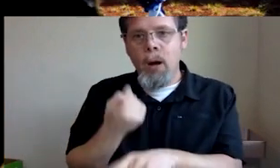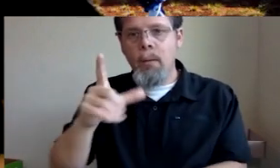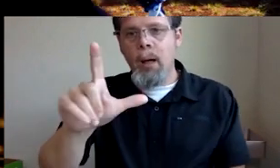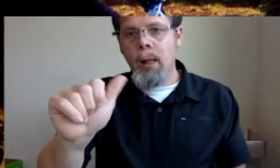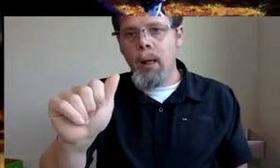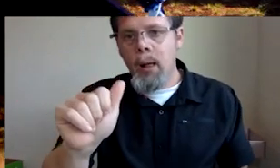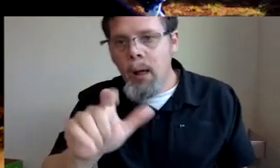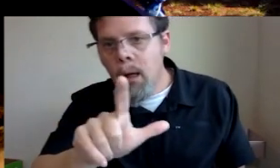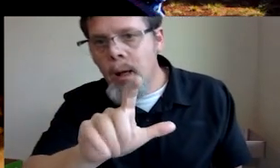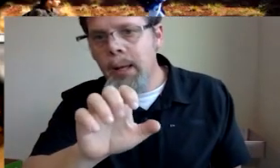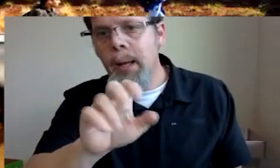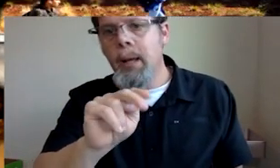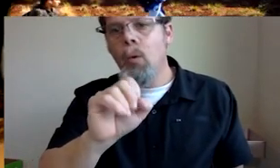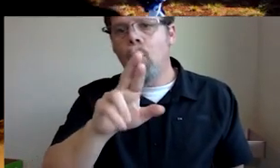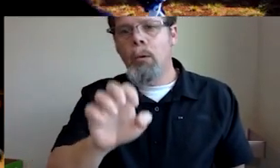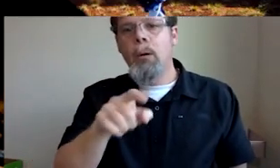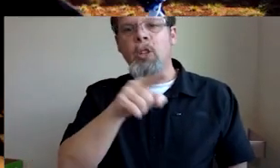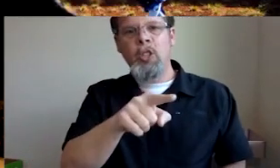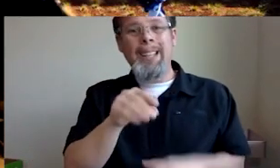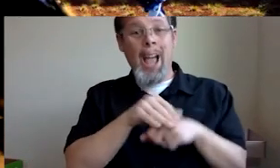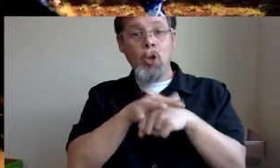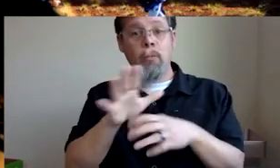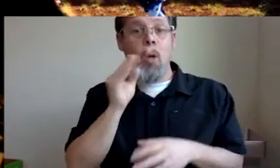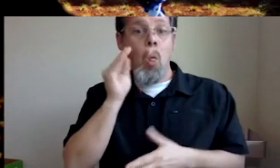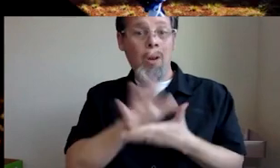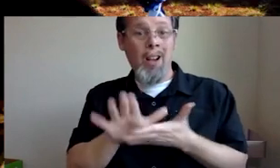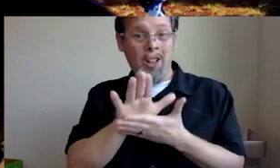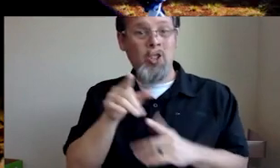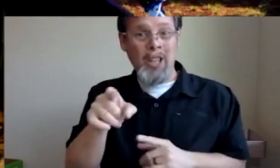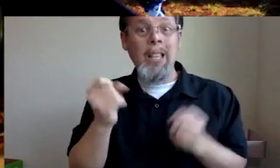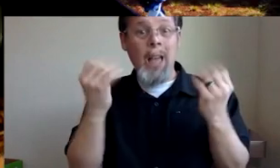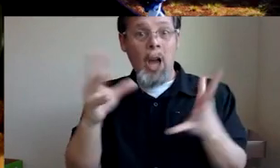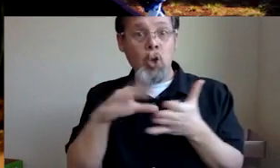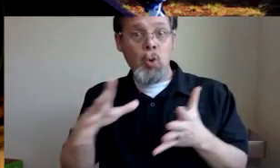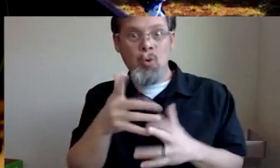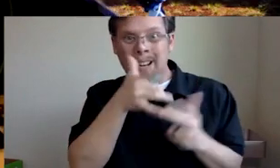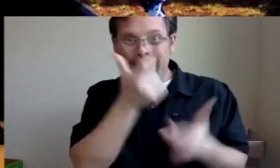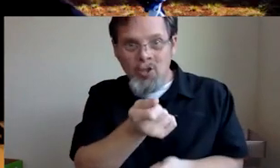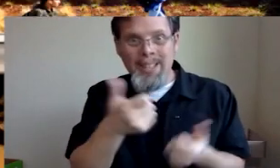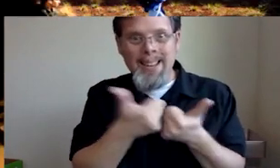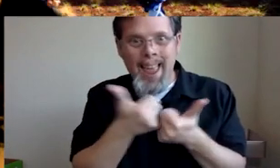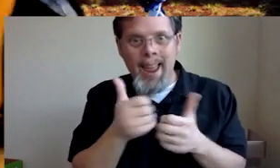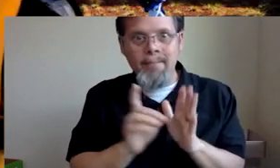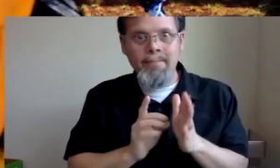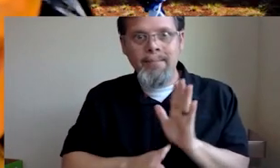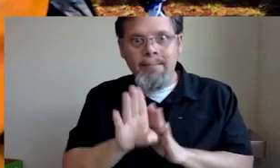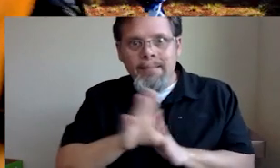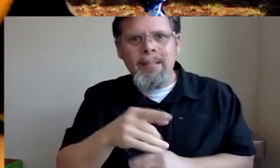counselor at Ohlone College and she has a lot of students that are interested in this field. And can you share your story and how you got in? Of